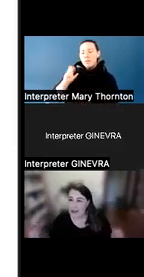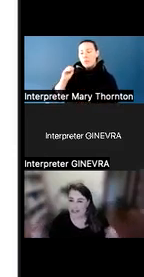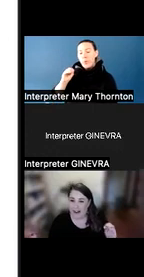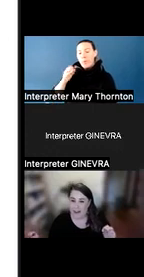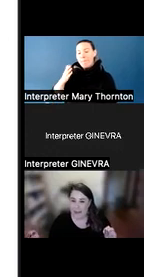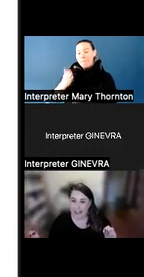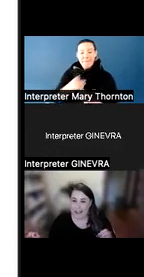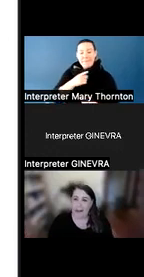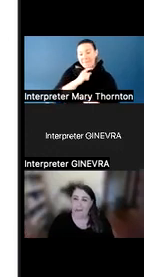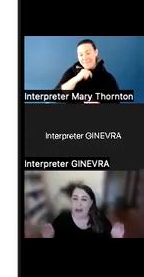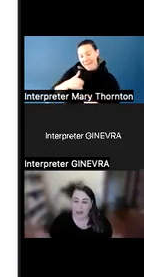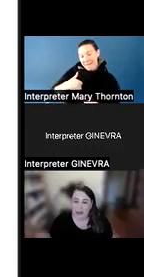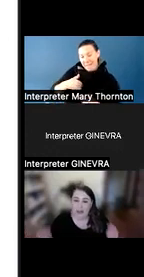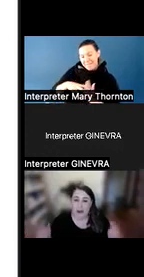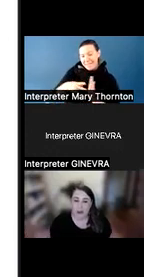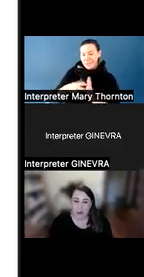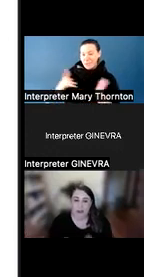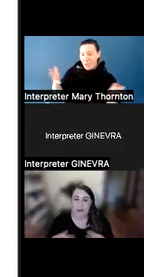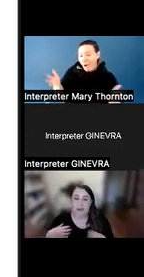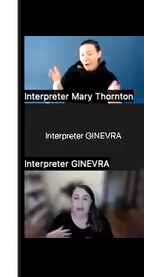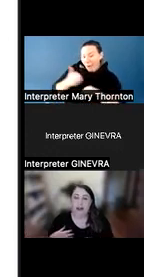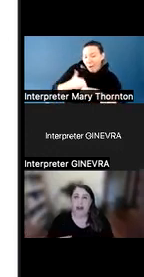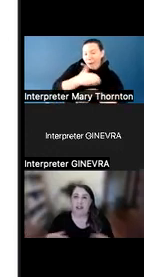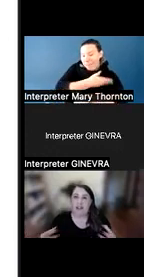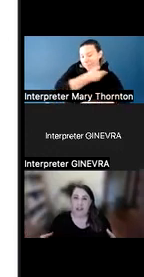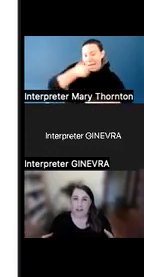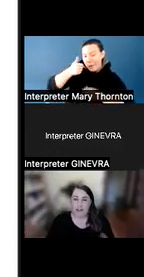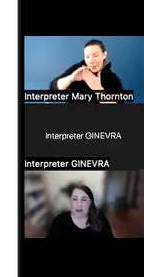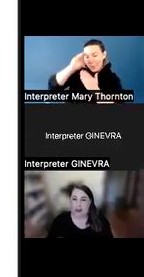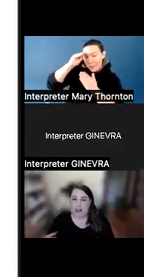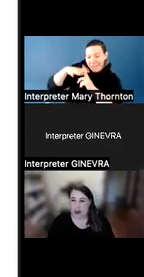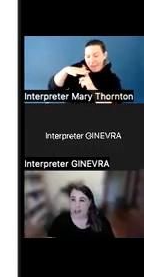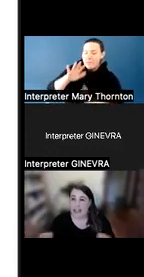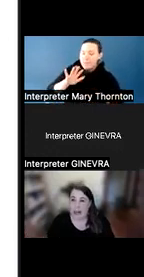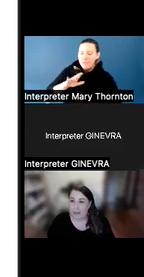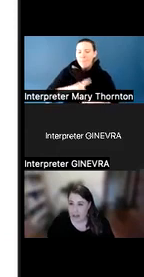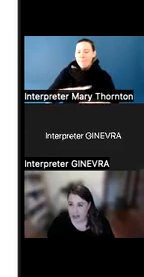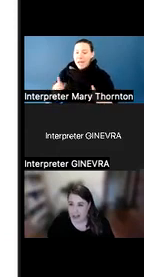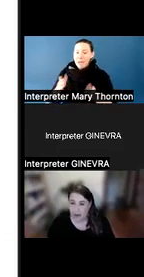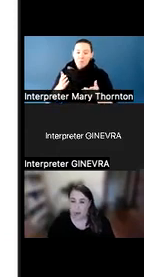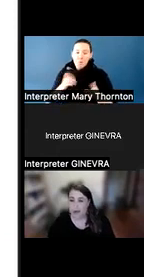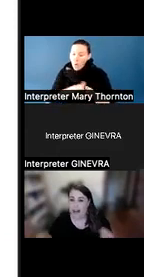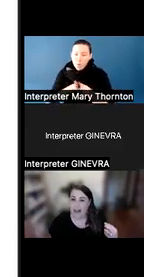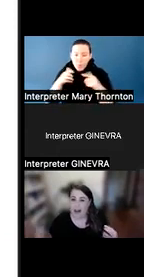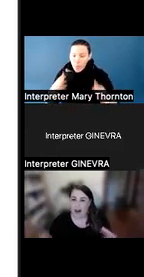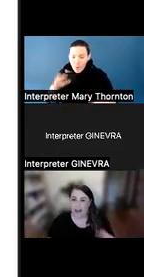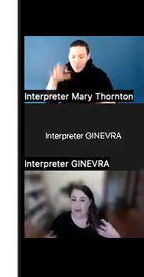environment, we also don't want to assume that they are sabotaging, or that they are doing